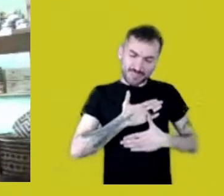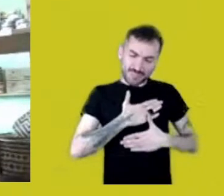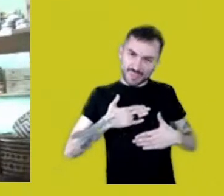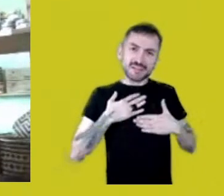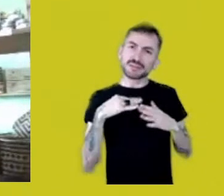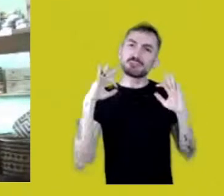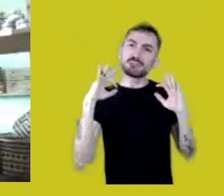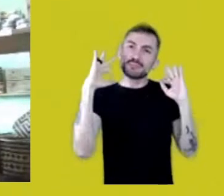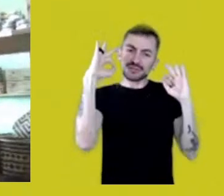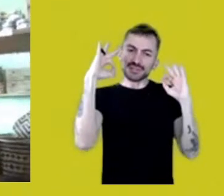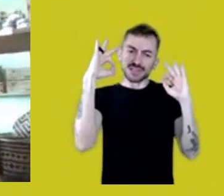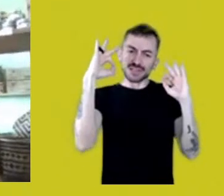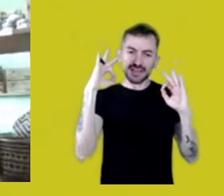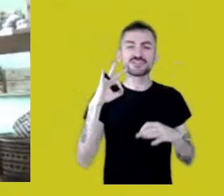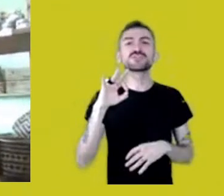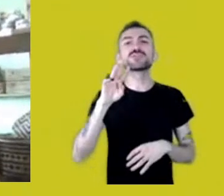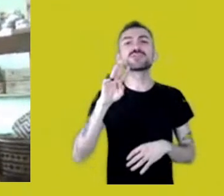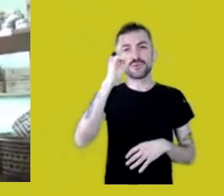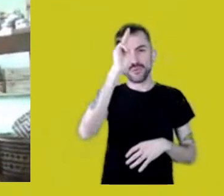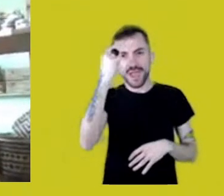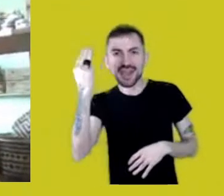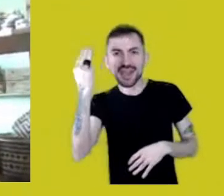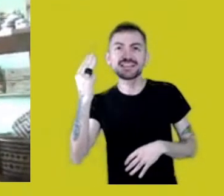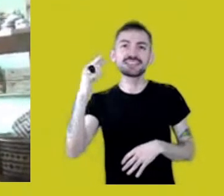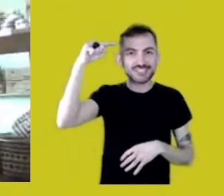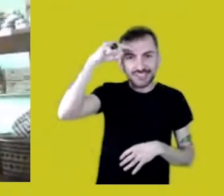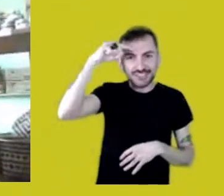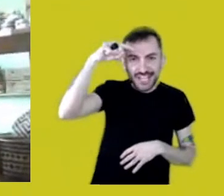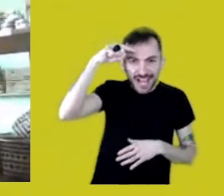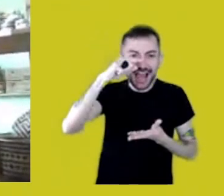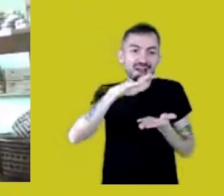Wesley, Thiago, our sign language interpreters